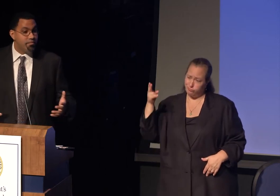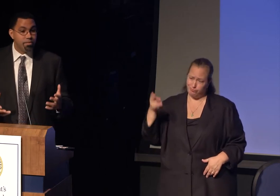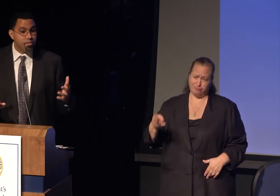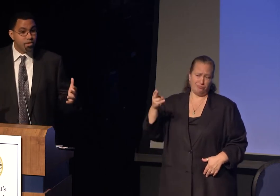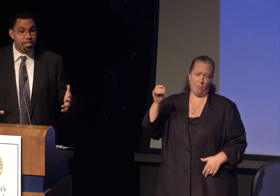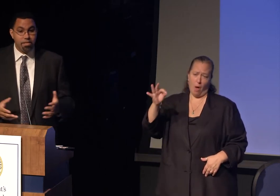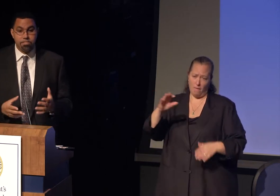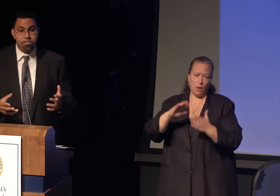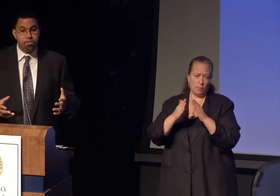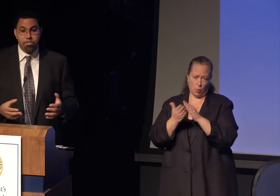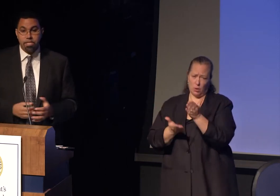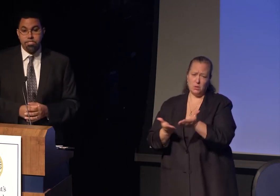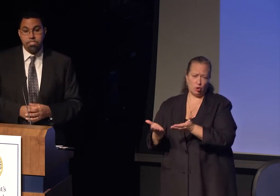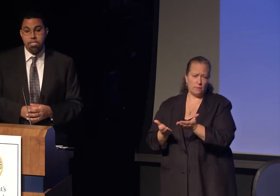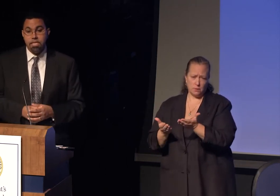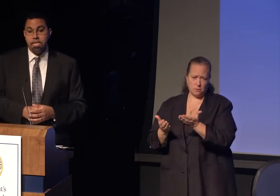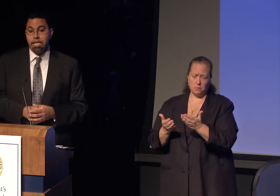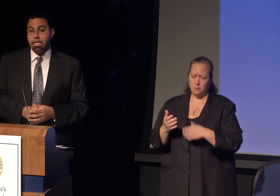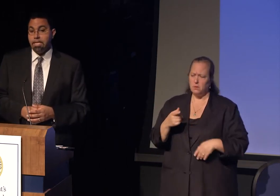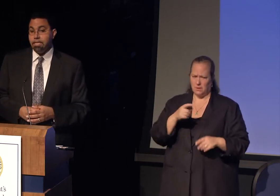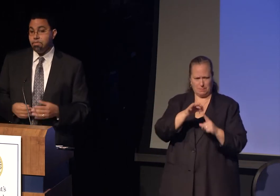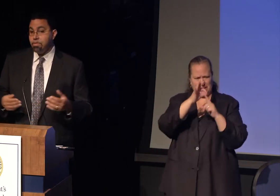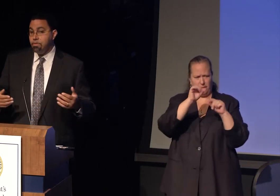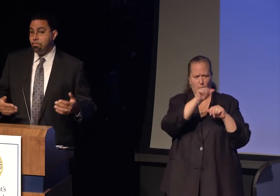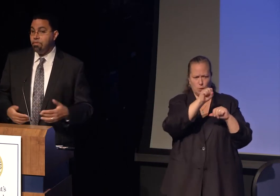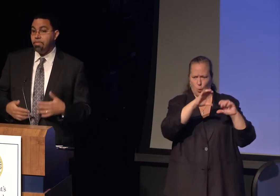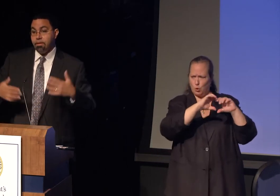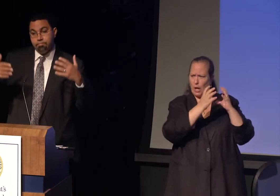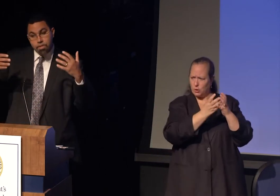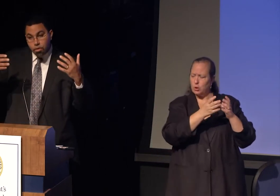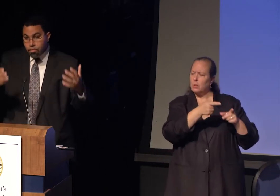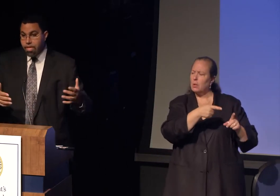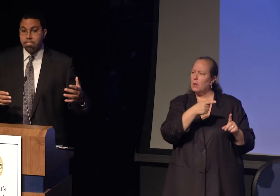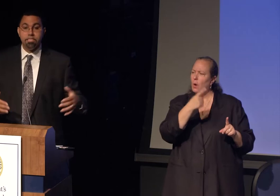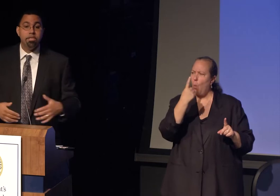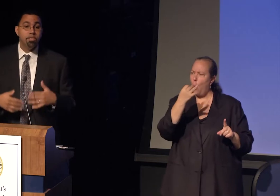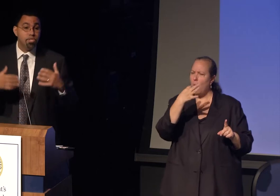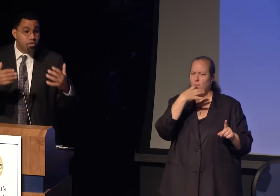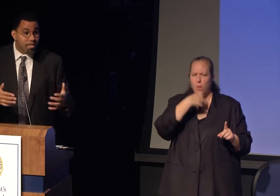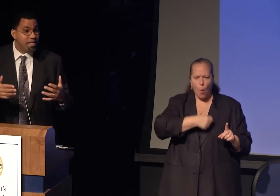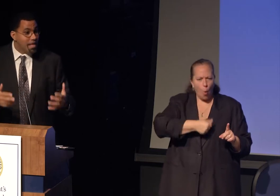It is one of the oldest student-led